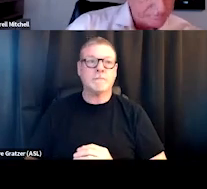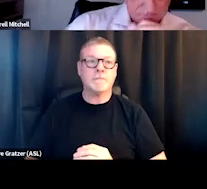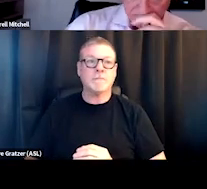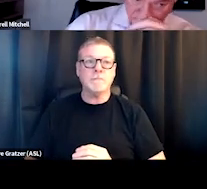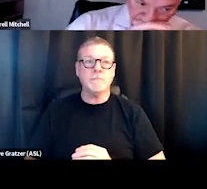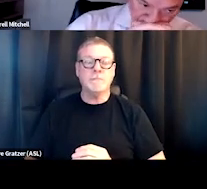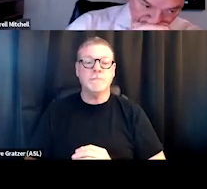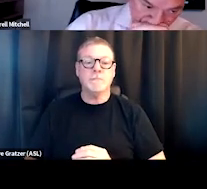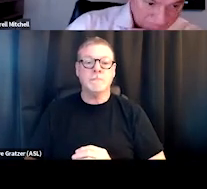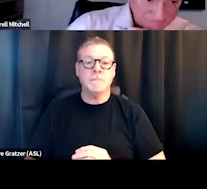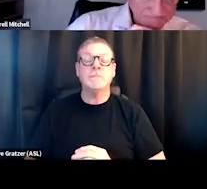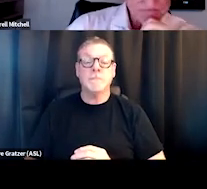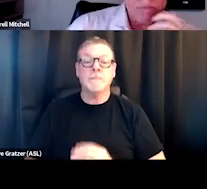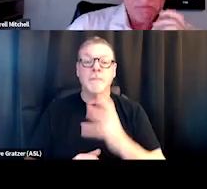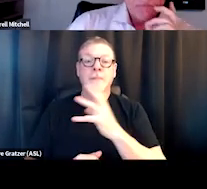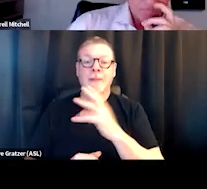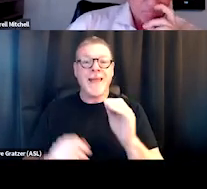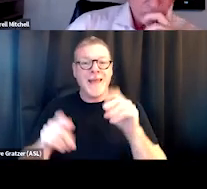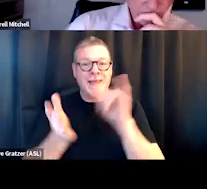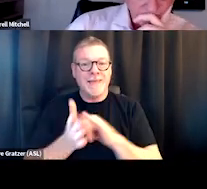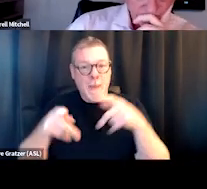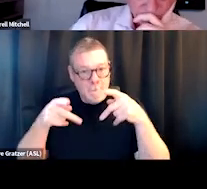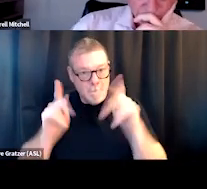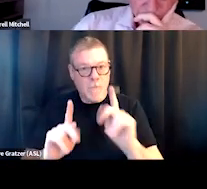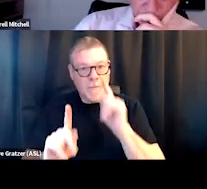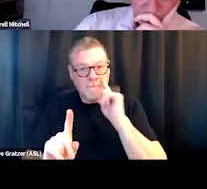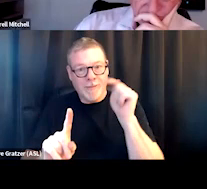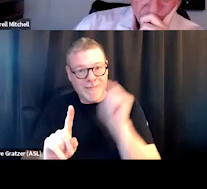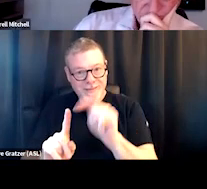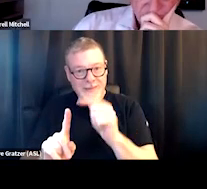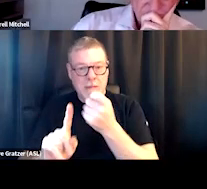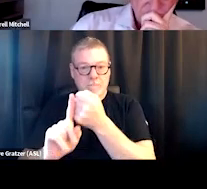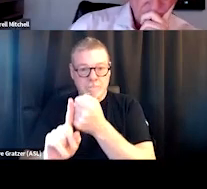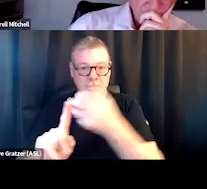And it sort of enabled them to build out their capacity as well.